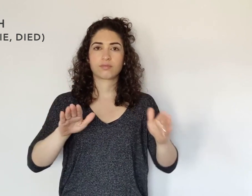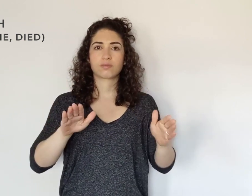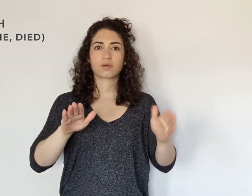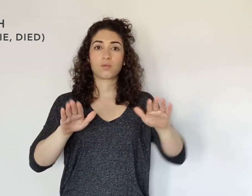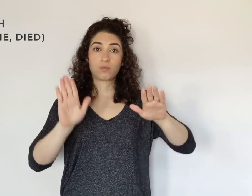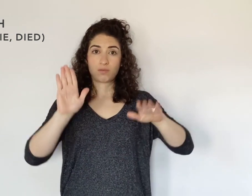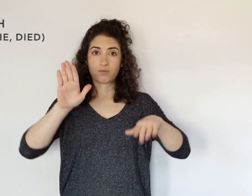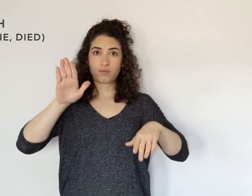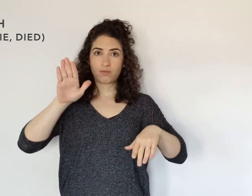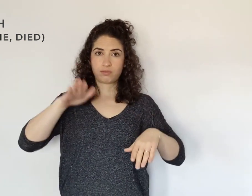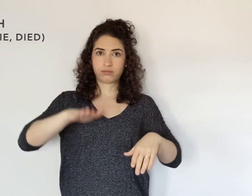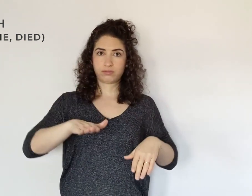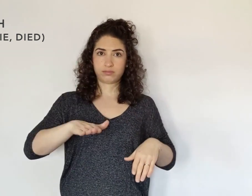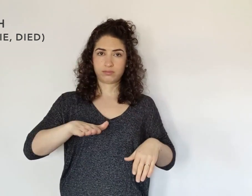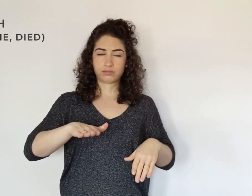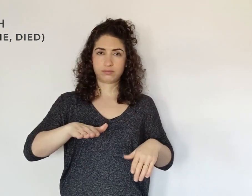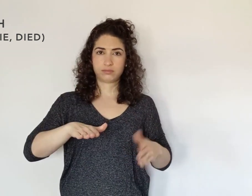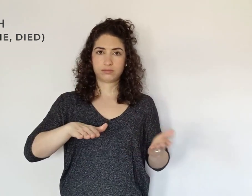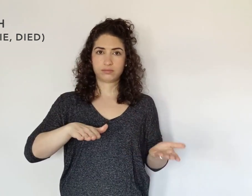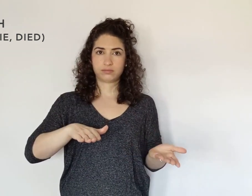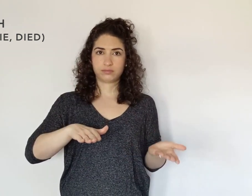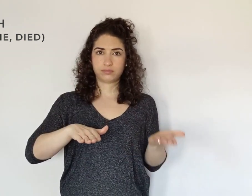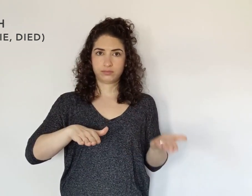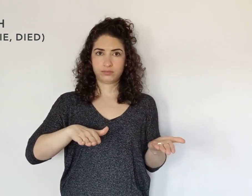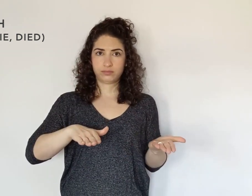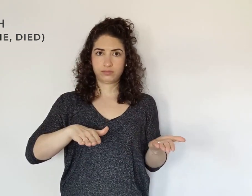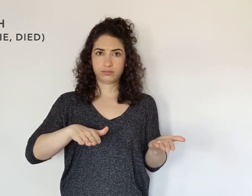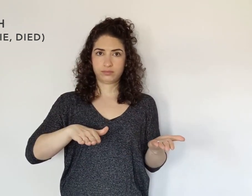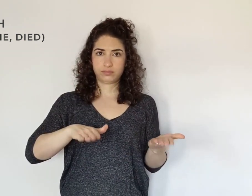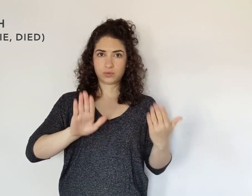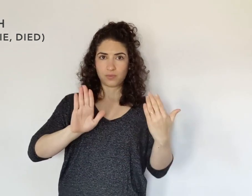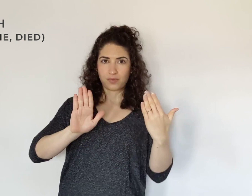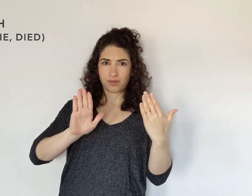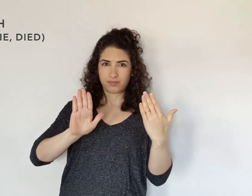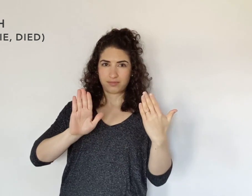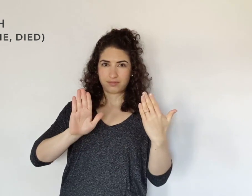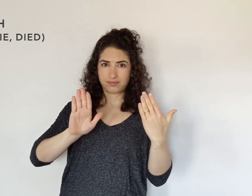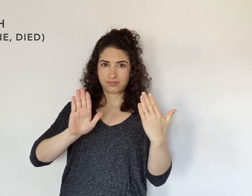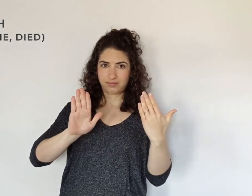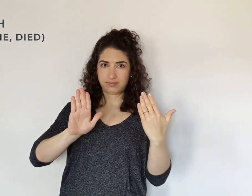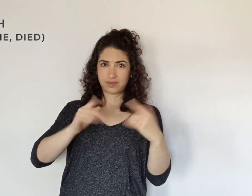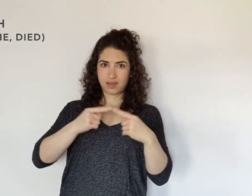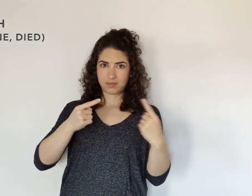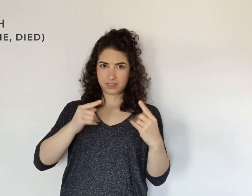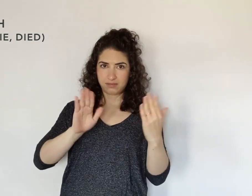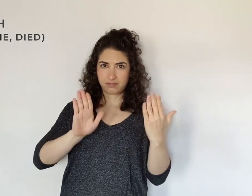one -- your dominant hand -- is facing down and non-dominant faces up.